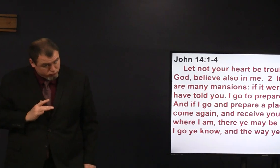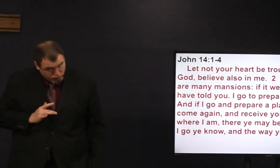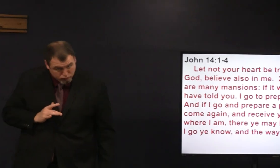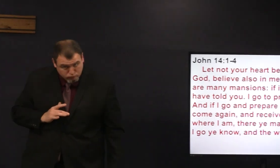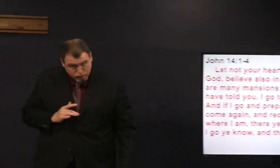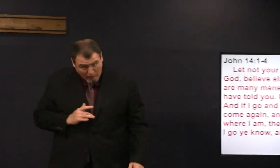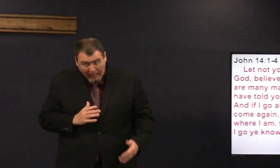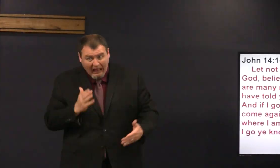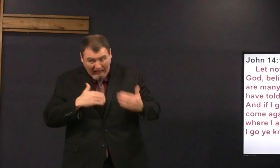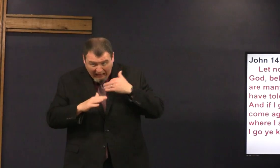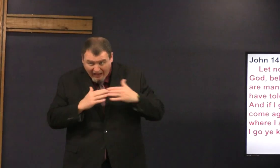well that's good